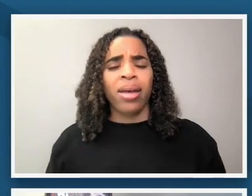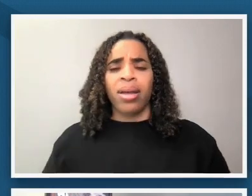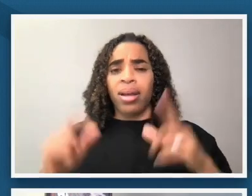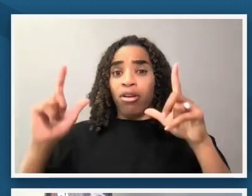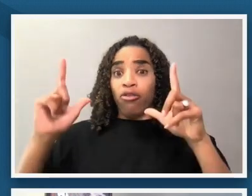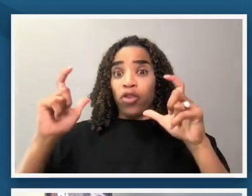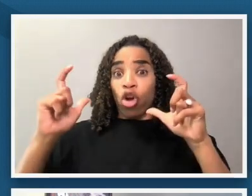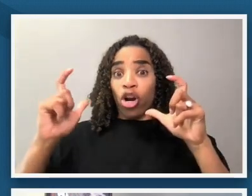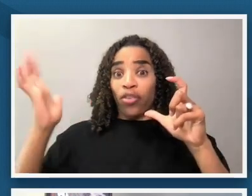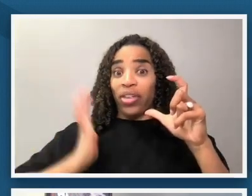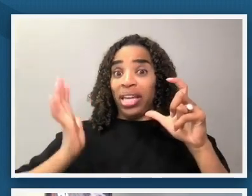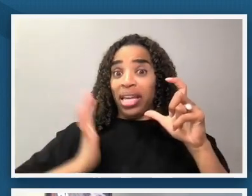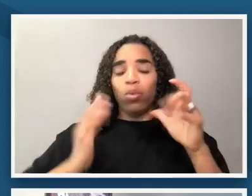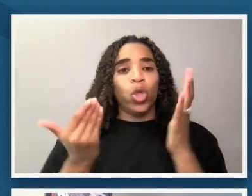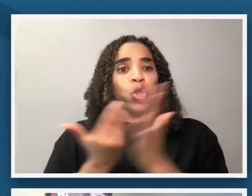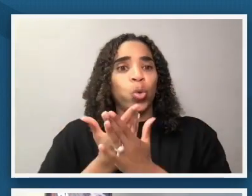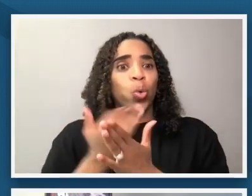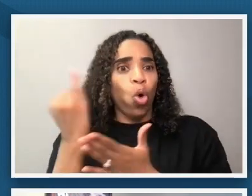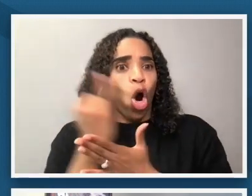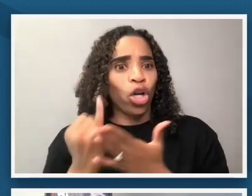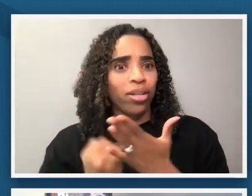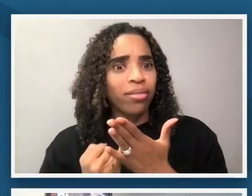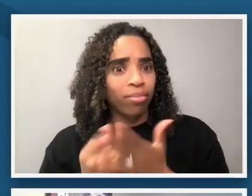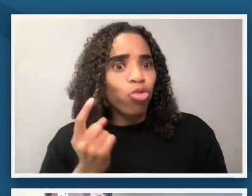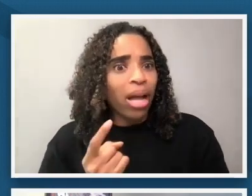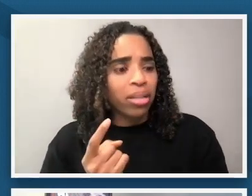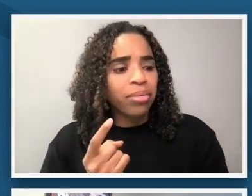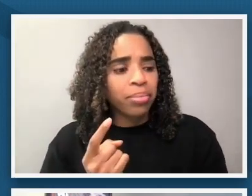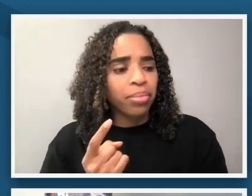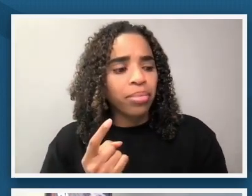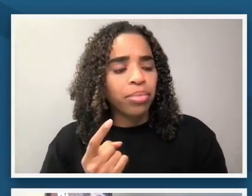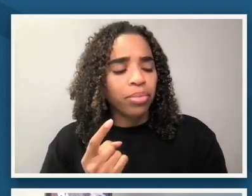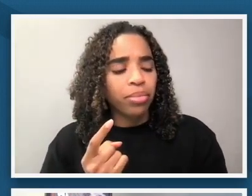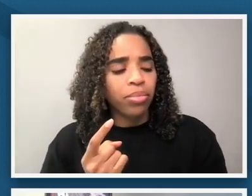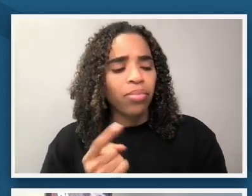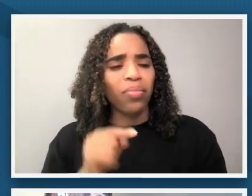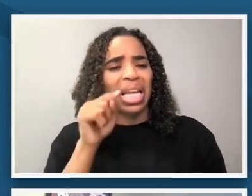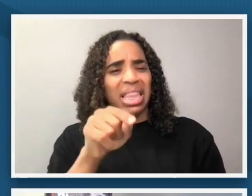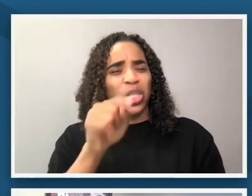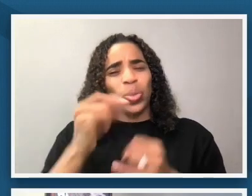art form right now right i mean this is